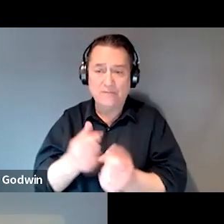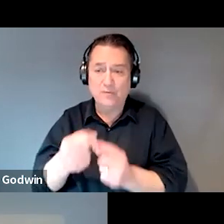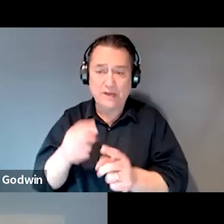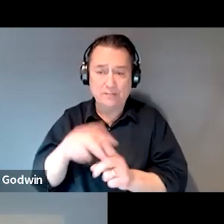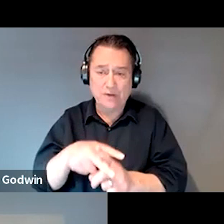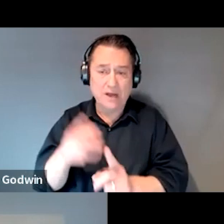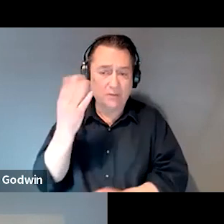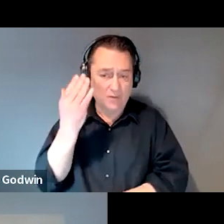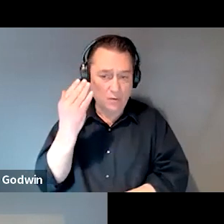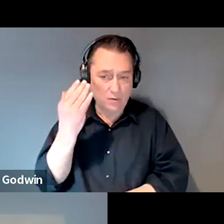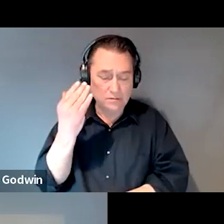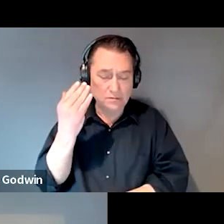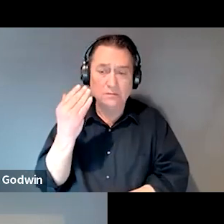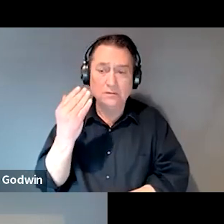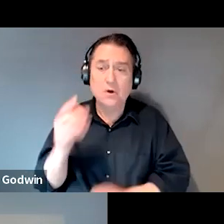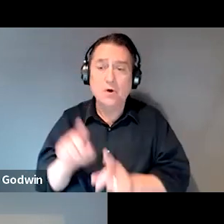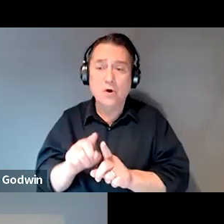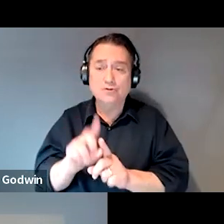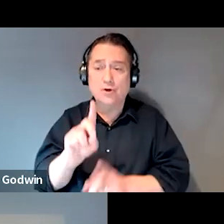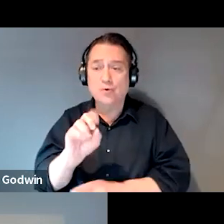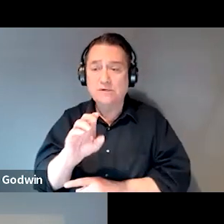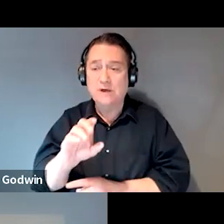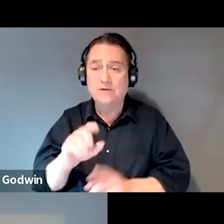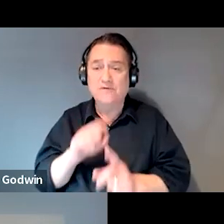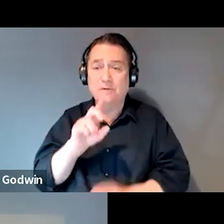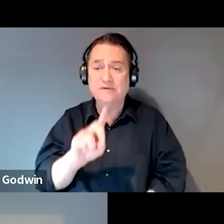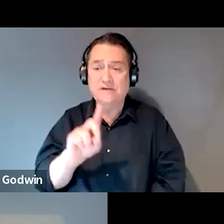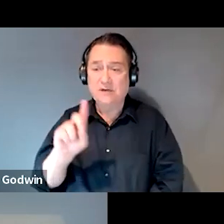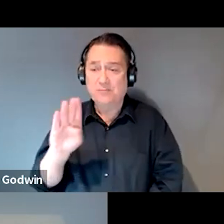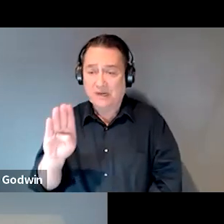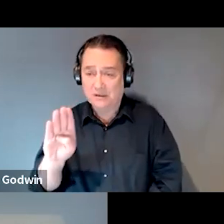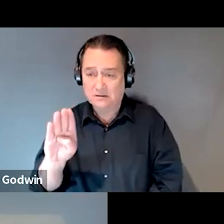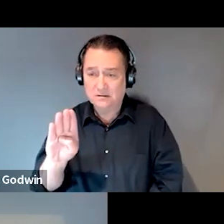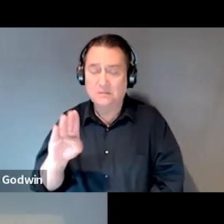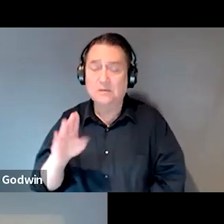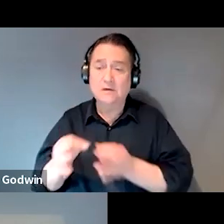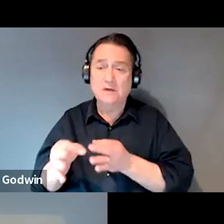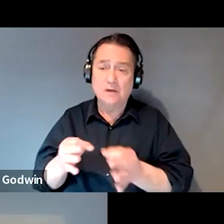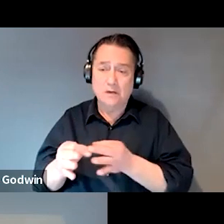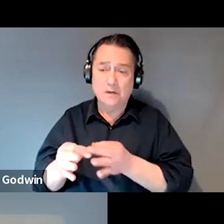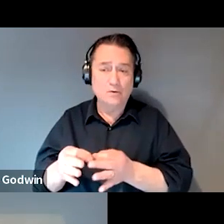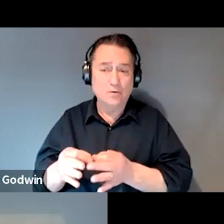And then there's also a document from the DDB that explains like, flat out why they were denied